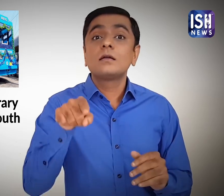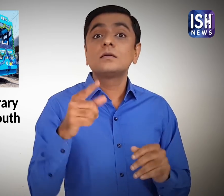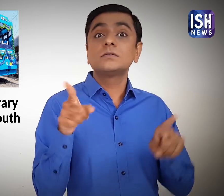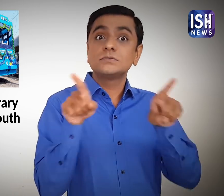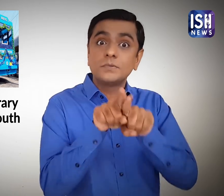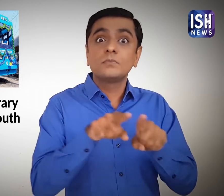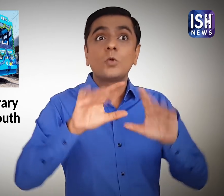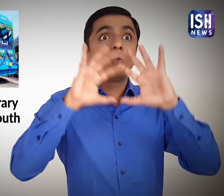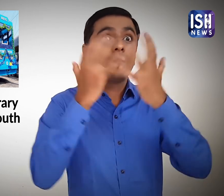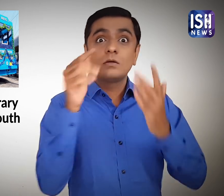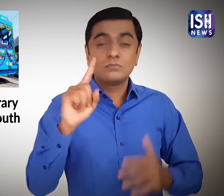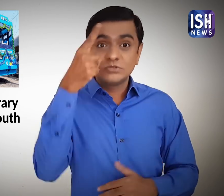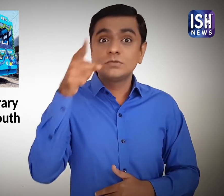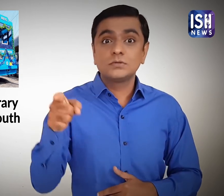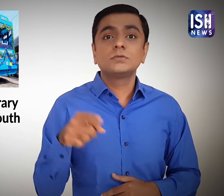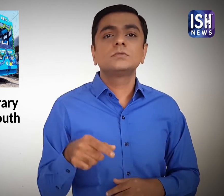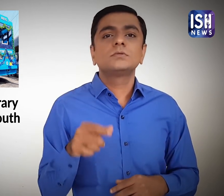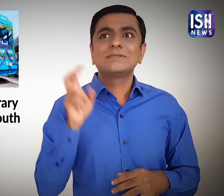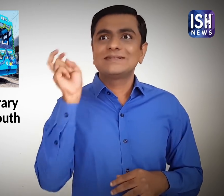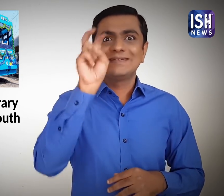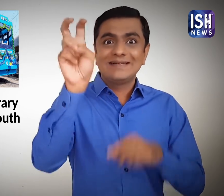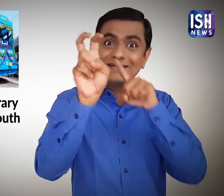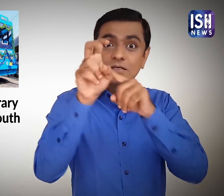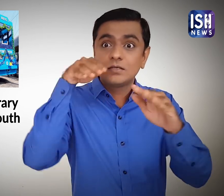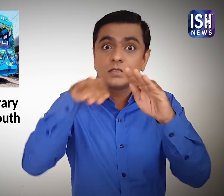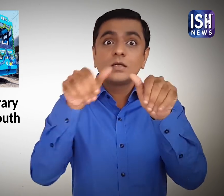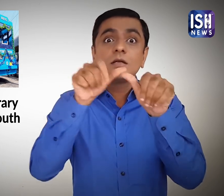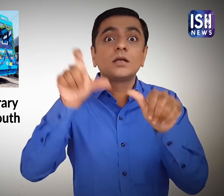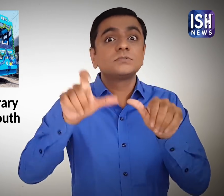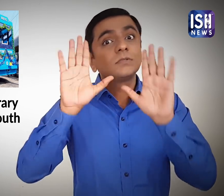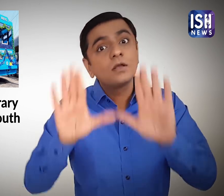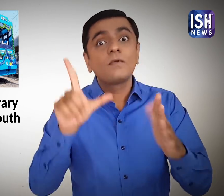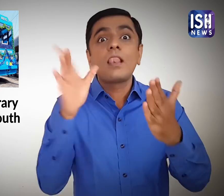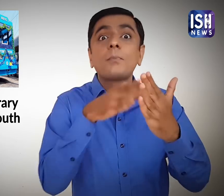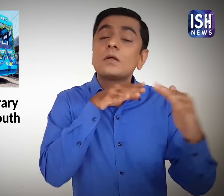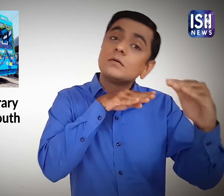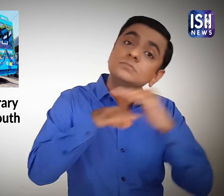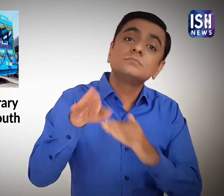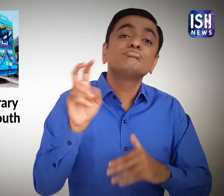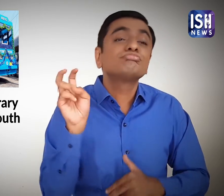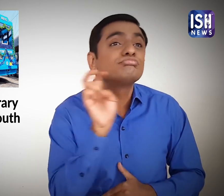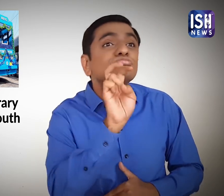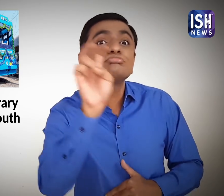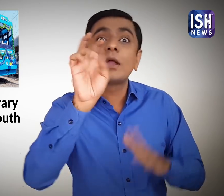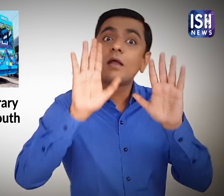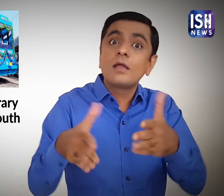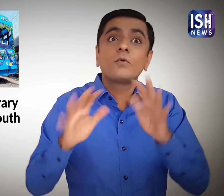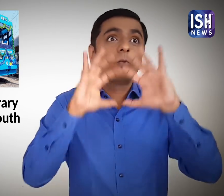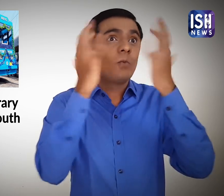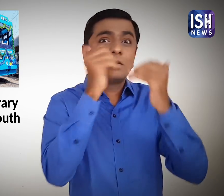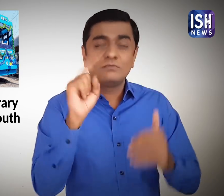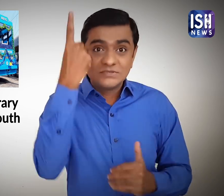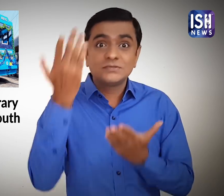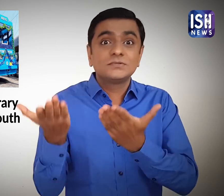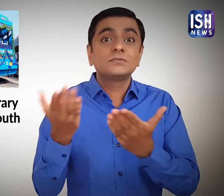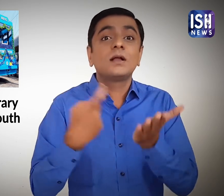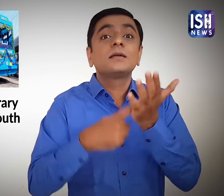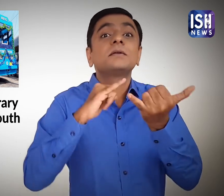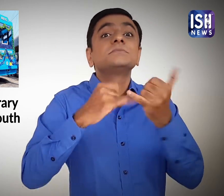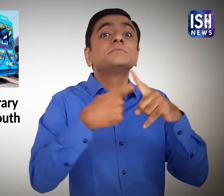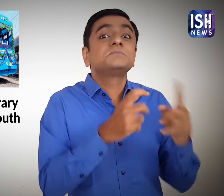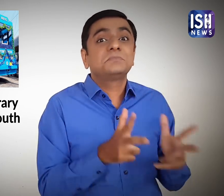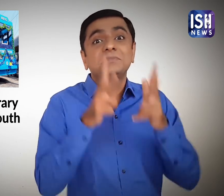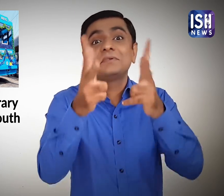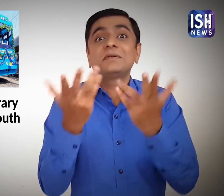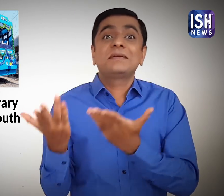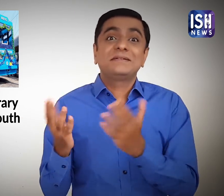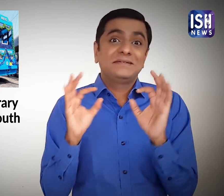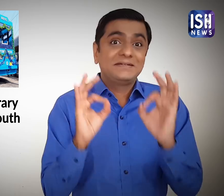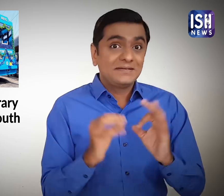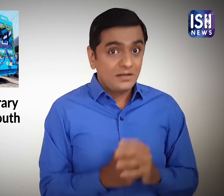Mr. Kapur added that this is first time in the world, that a AC tramcar has been converted to a library.